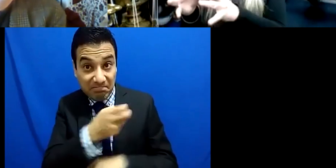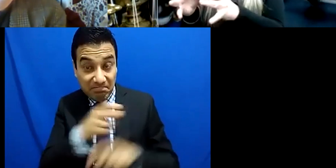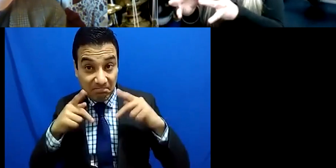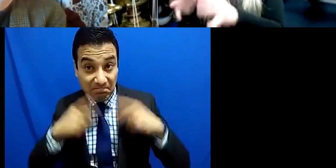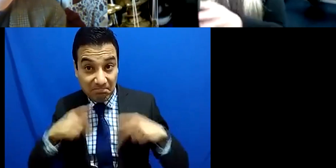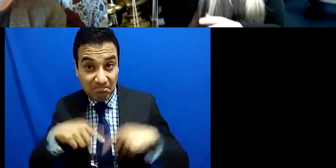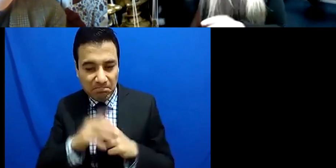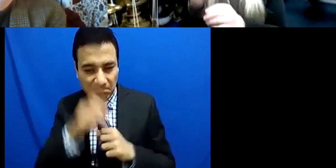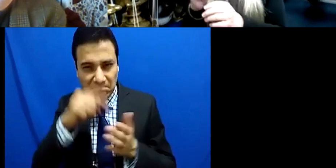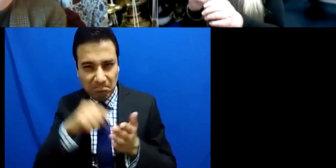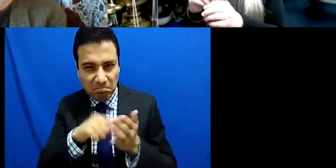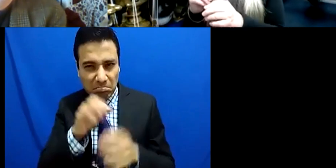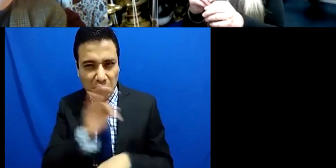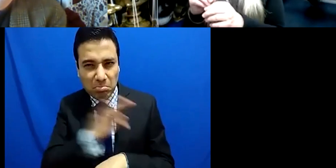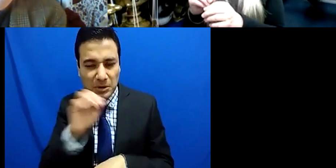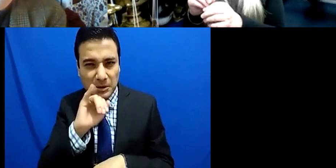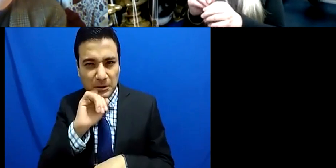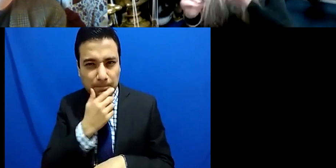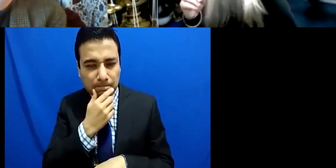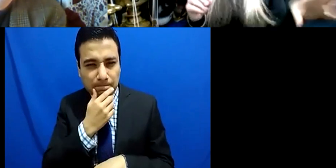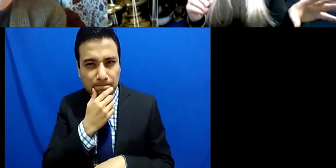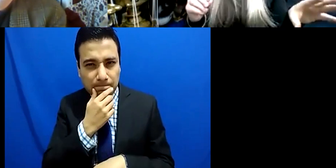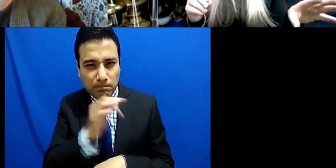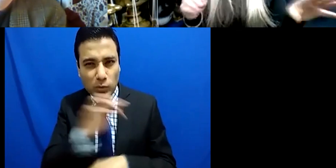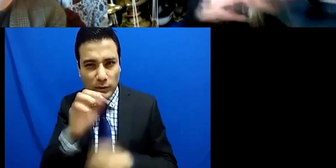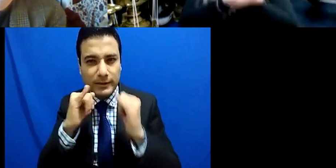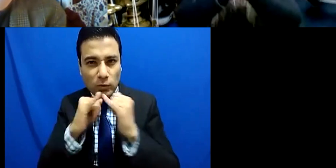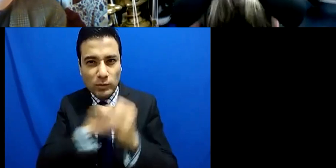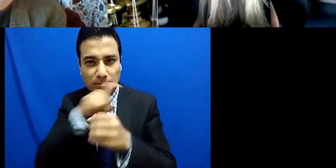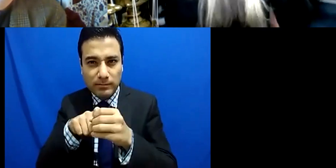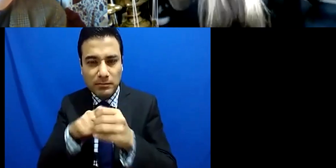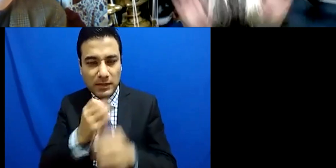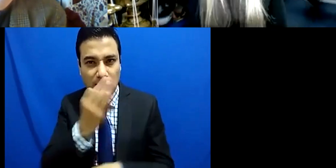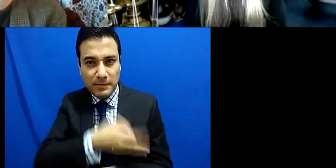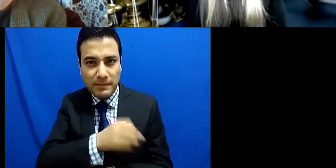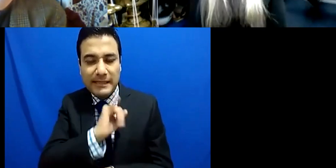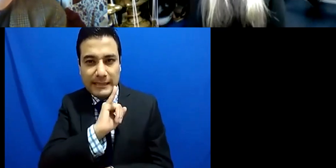if they are we accept them, if they're not we don't accept them it's as simple as that